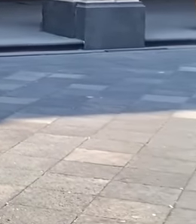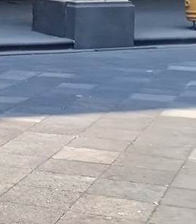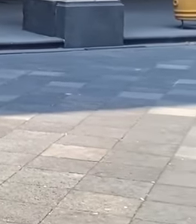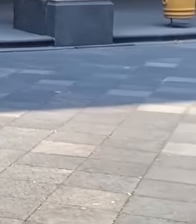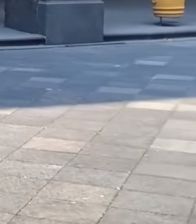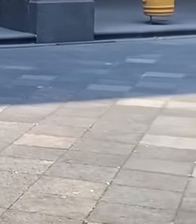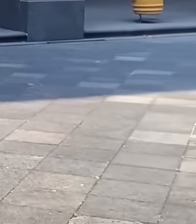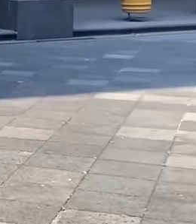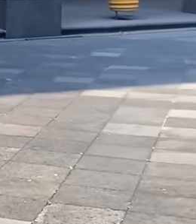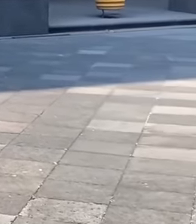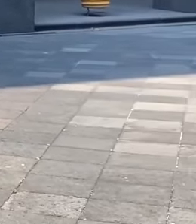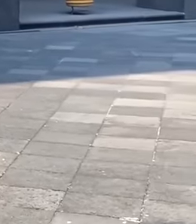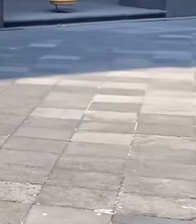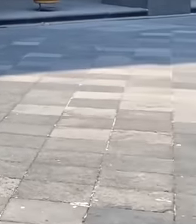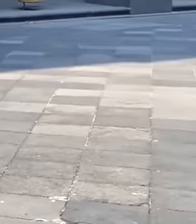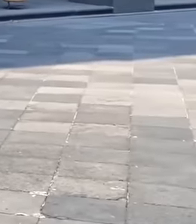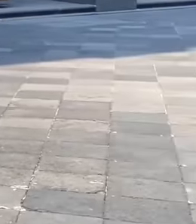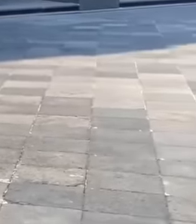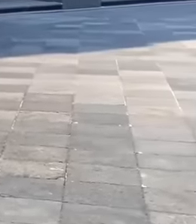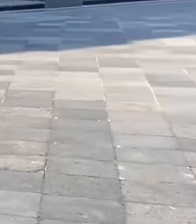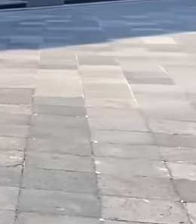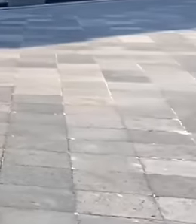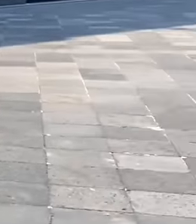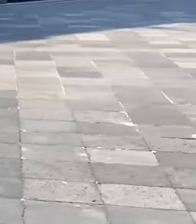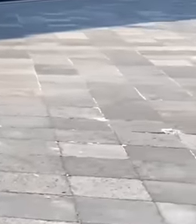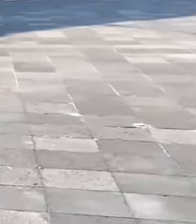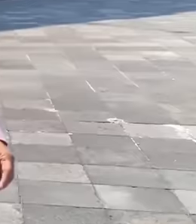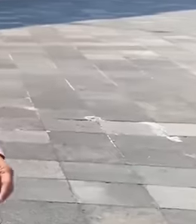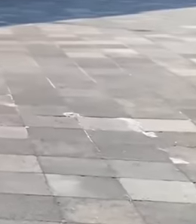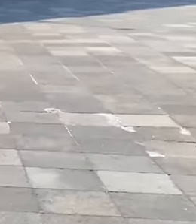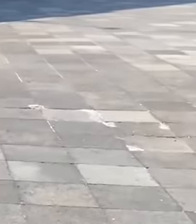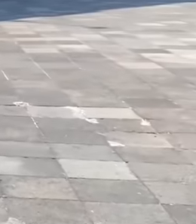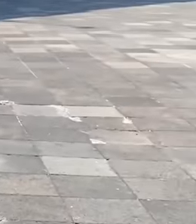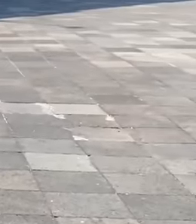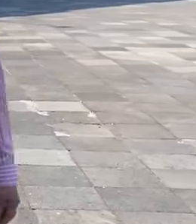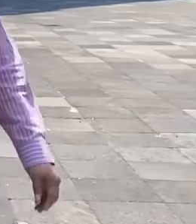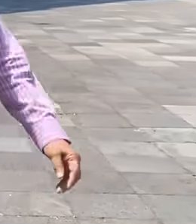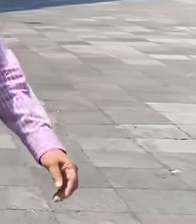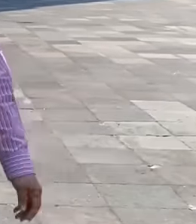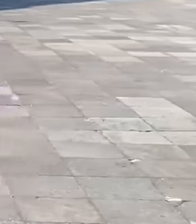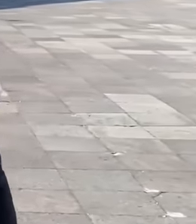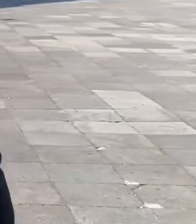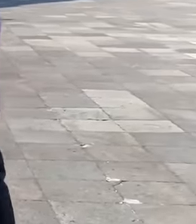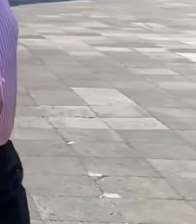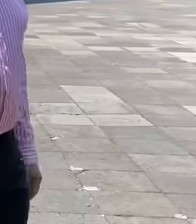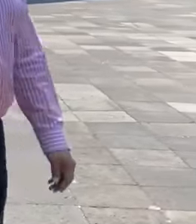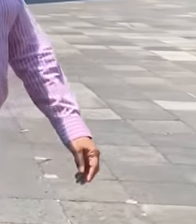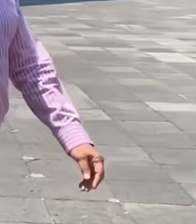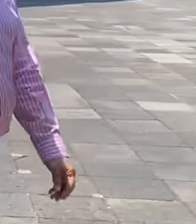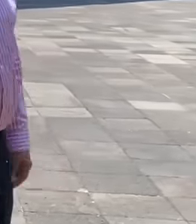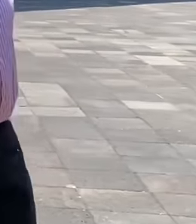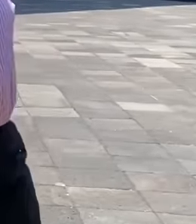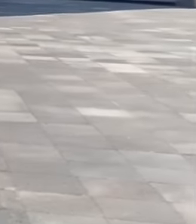best presidents in Mexico and in the world. Today the results showed and